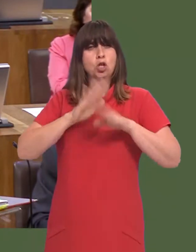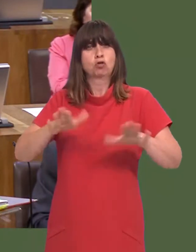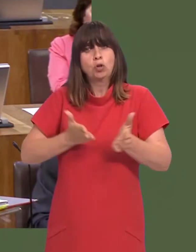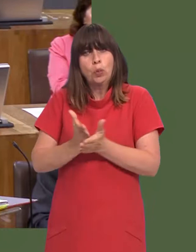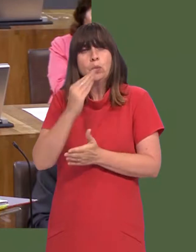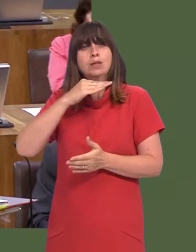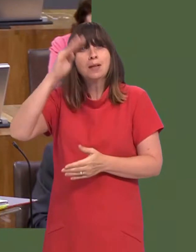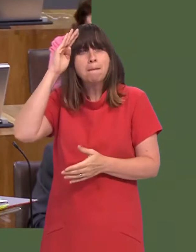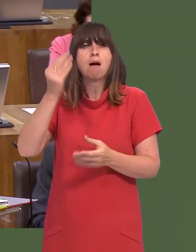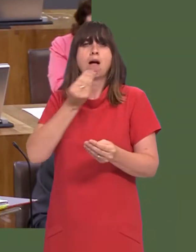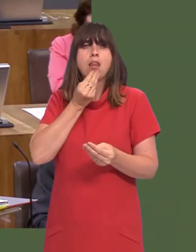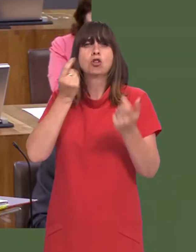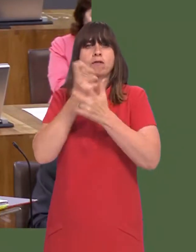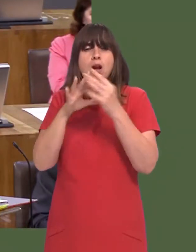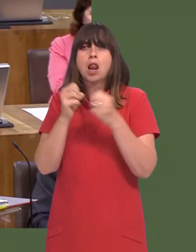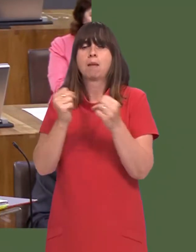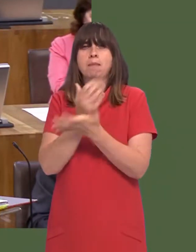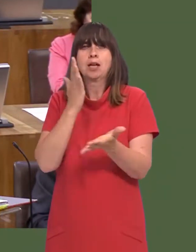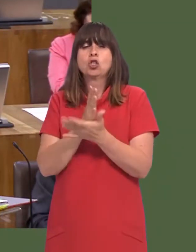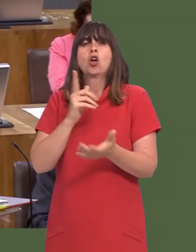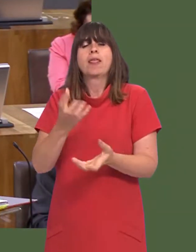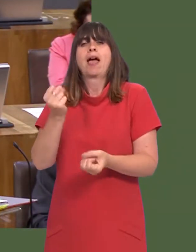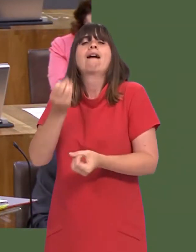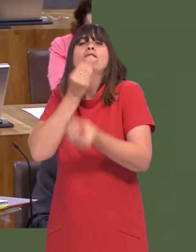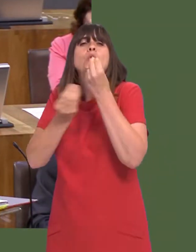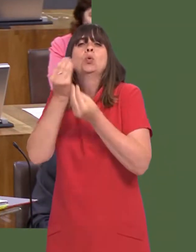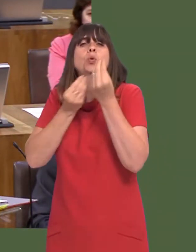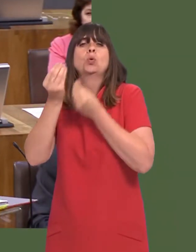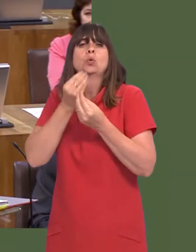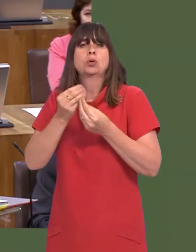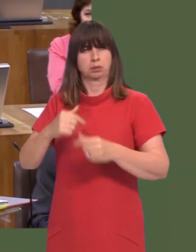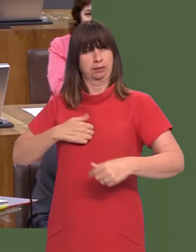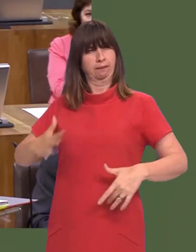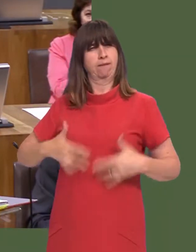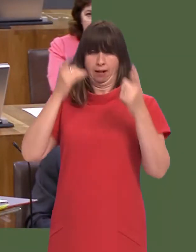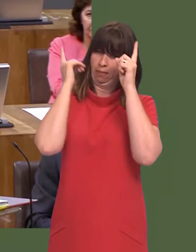that helps young children through the summer, and makes sure that they can have food in their bellies over the summer.